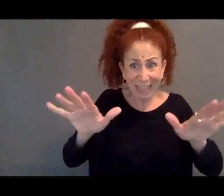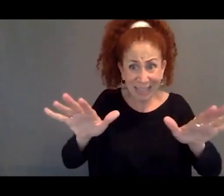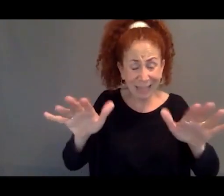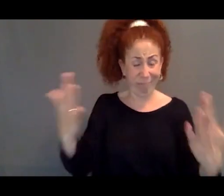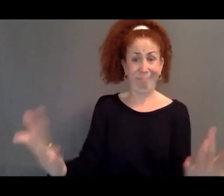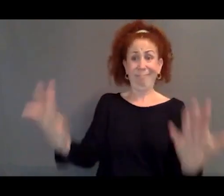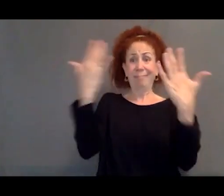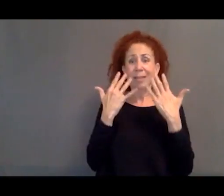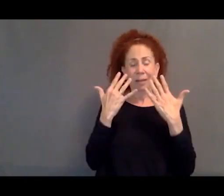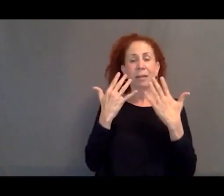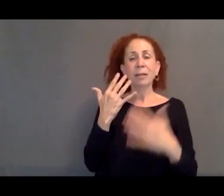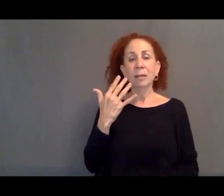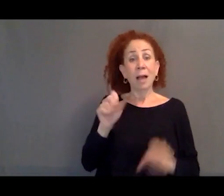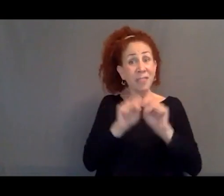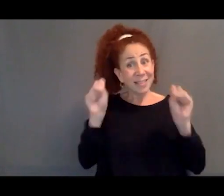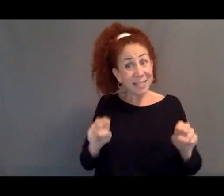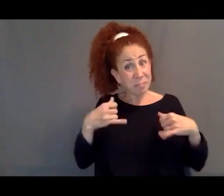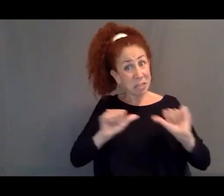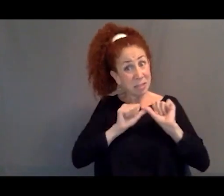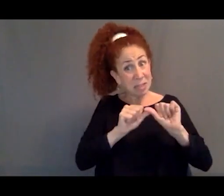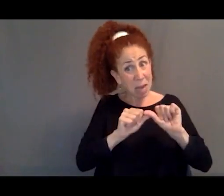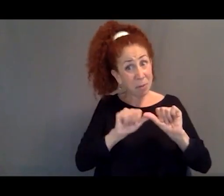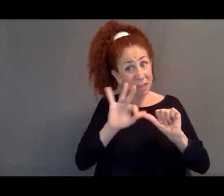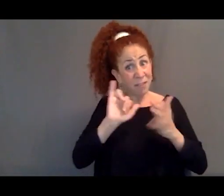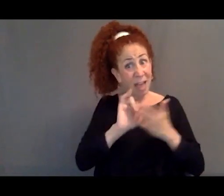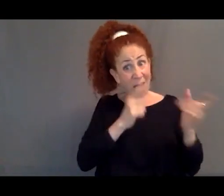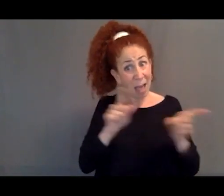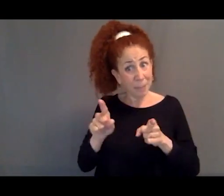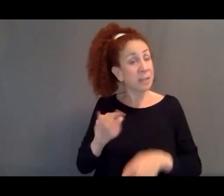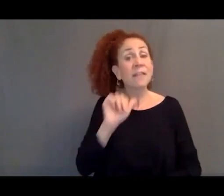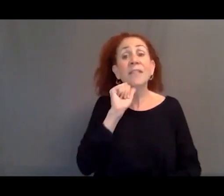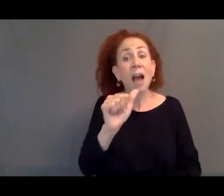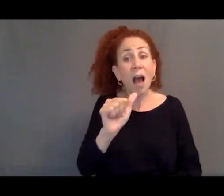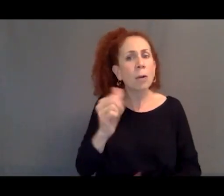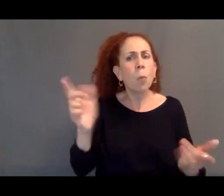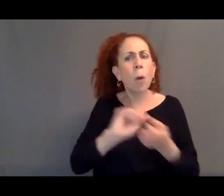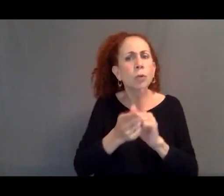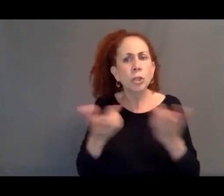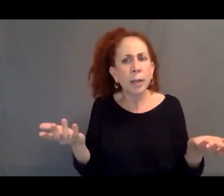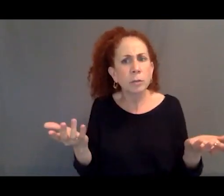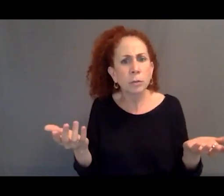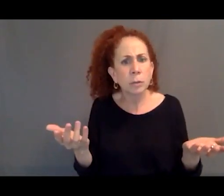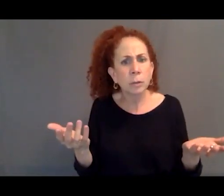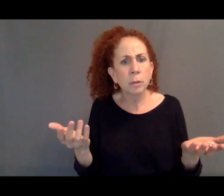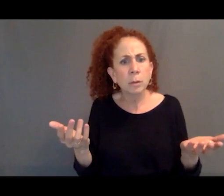So is the system still stable if that is the case? And if not, what would change?